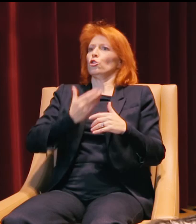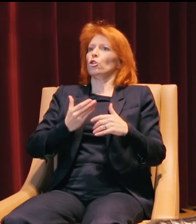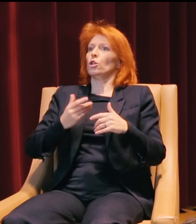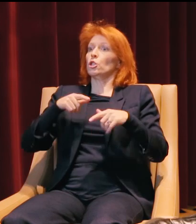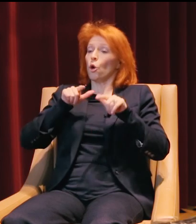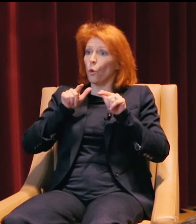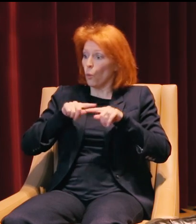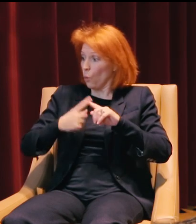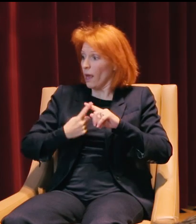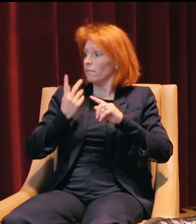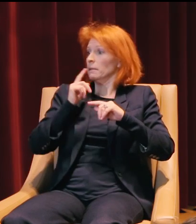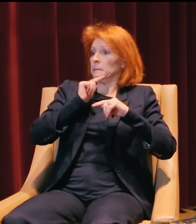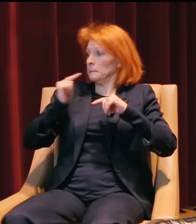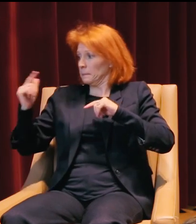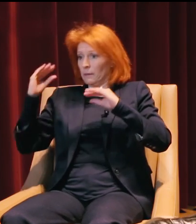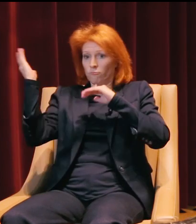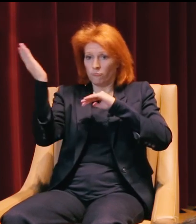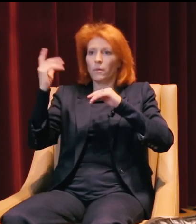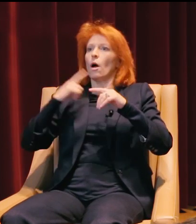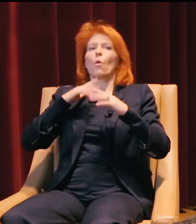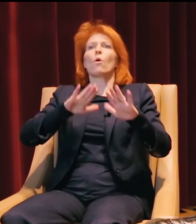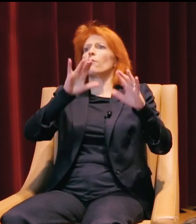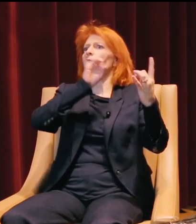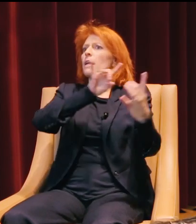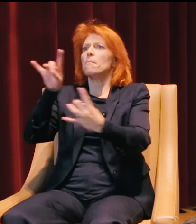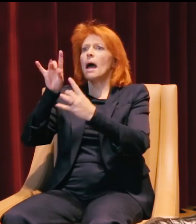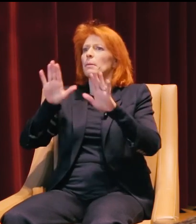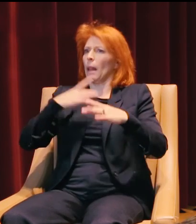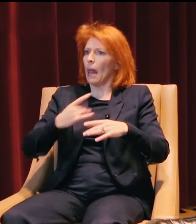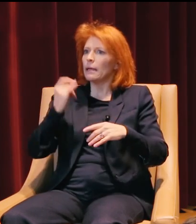We received very positive feedback. Everybody really liked the idea,